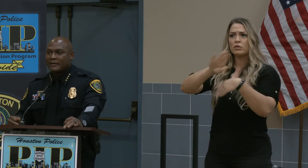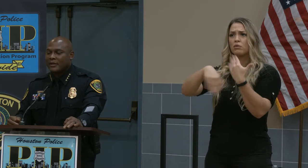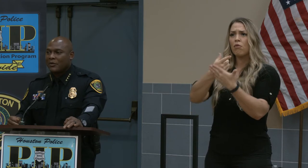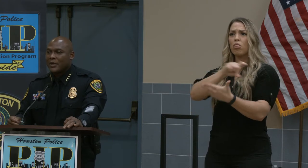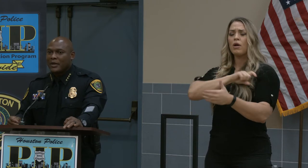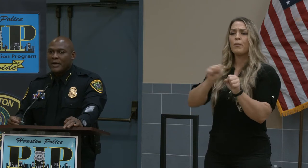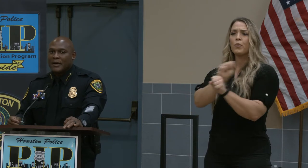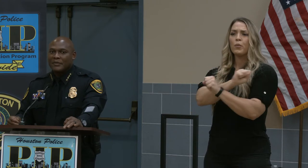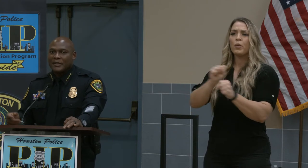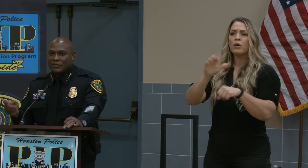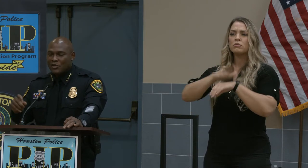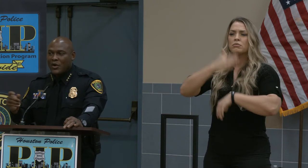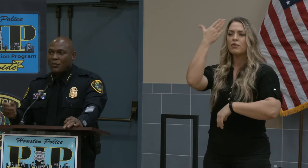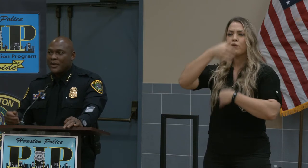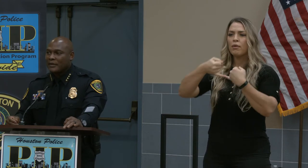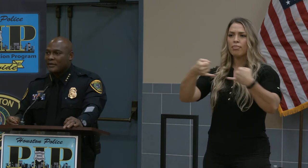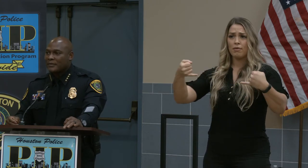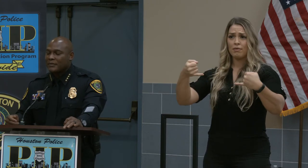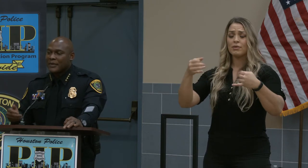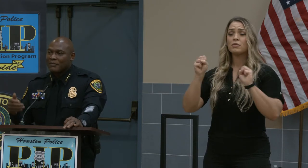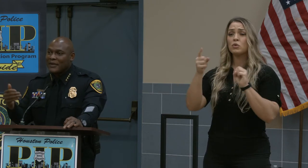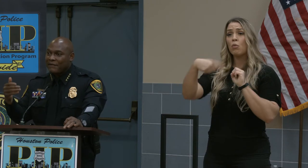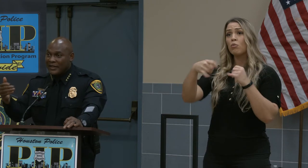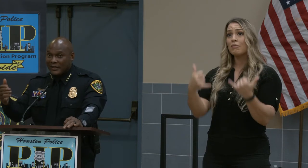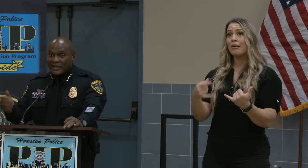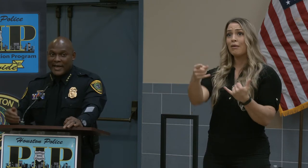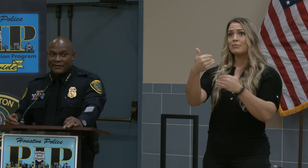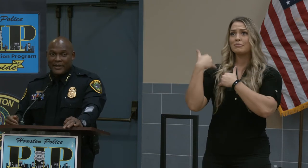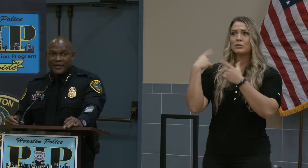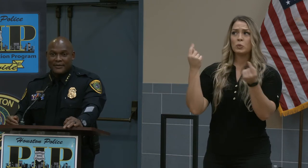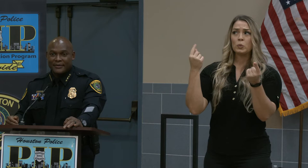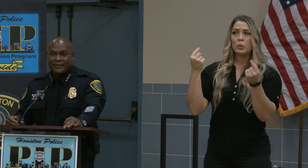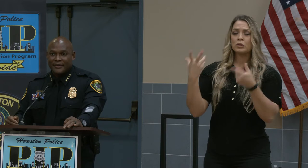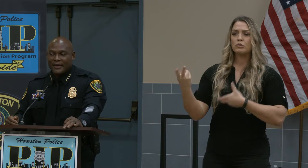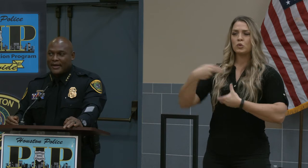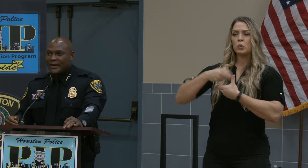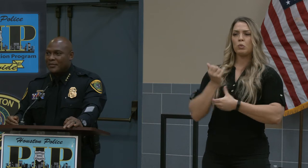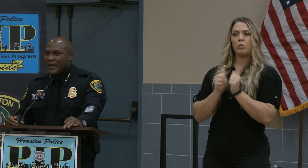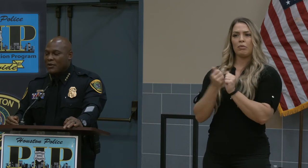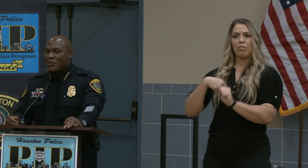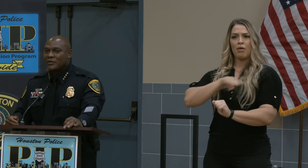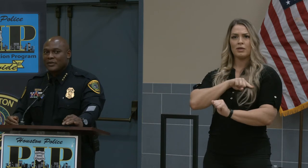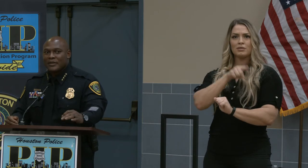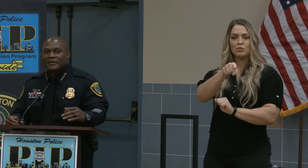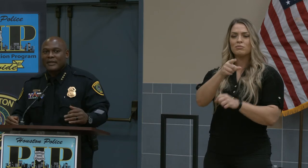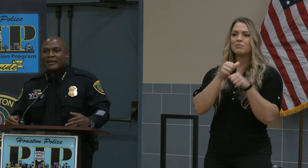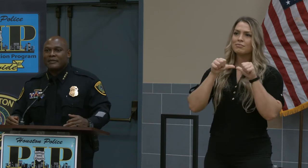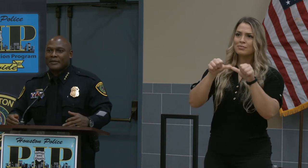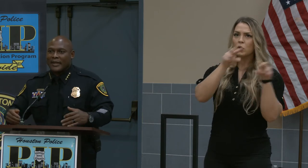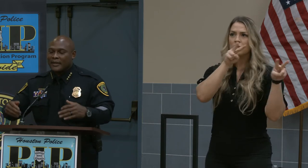So just join with us. Be vigilant out there. I don't want you just thinking,